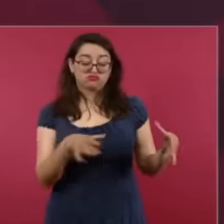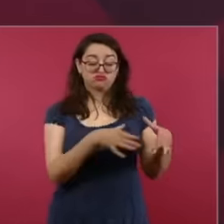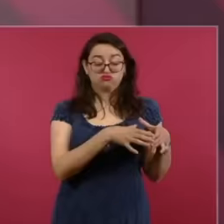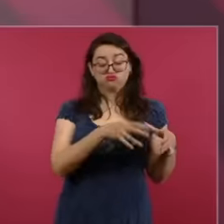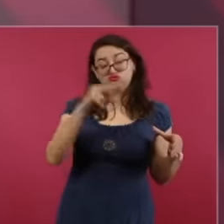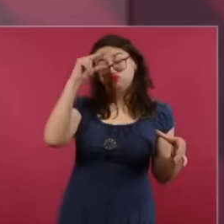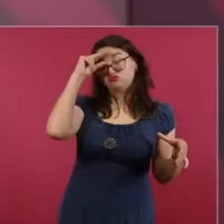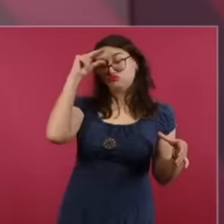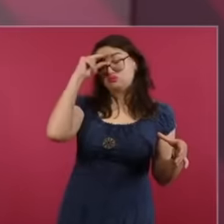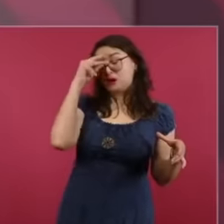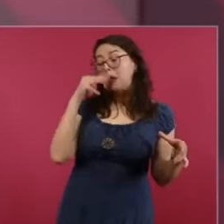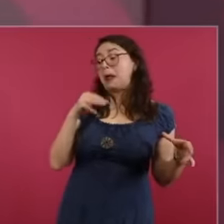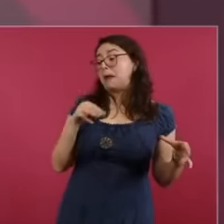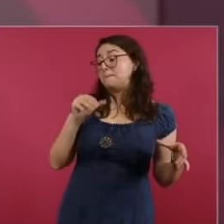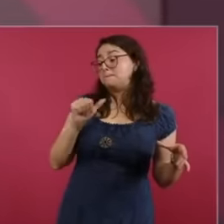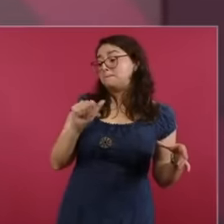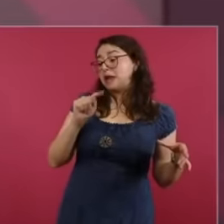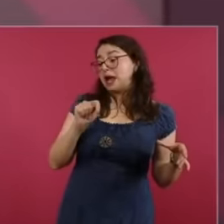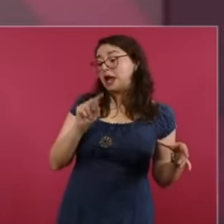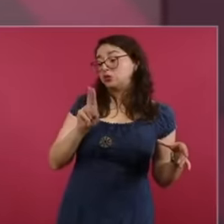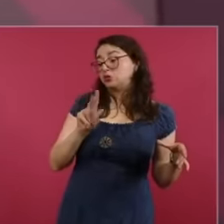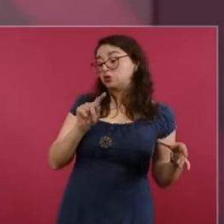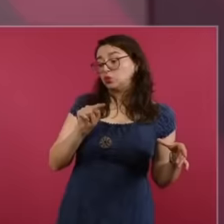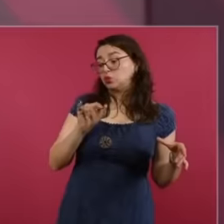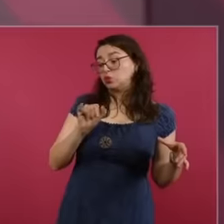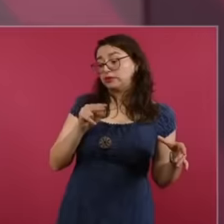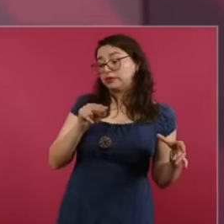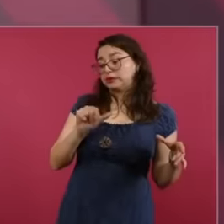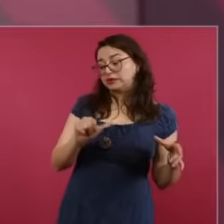which allows us to exercise our right of